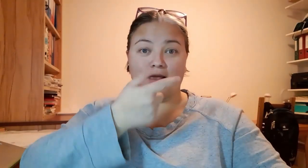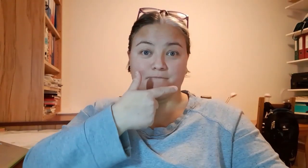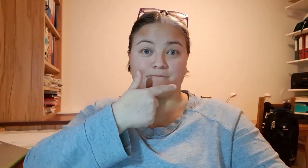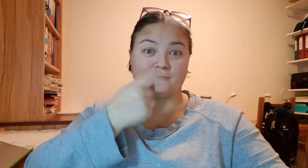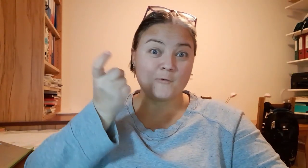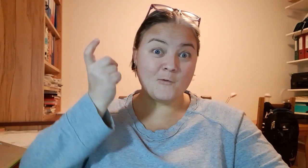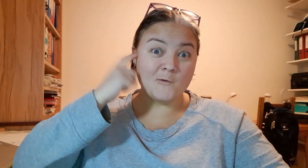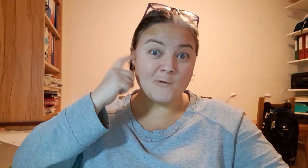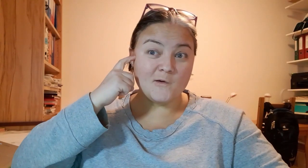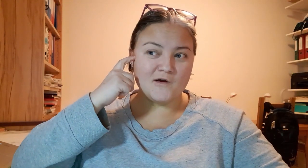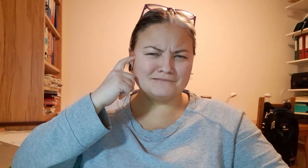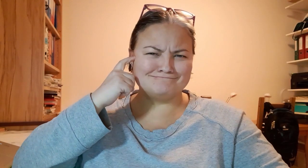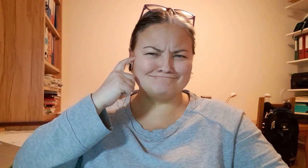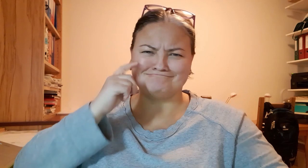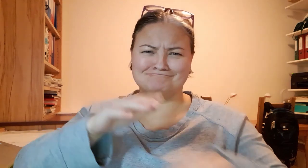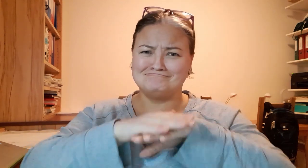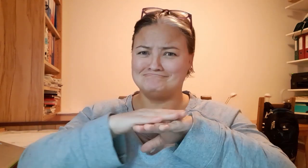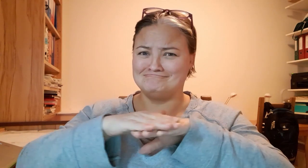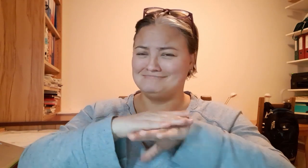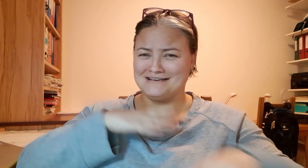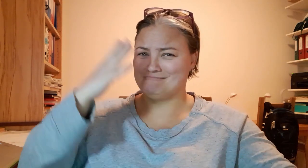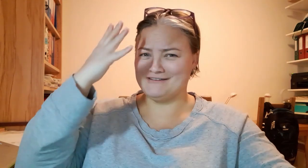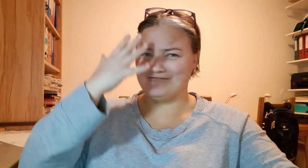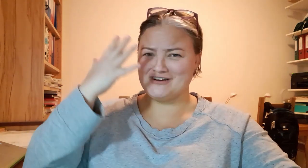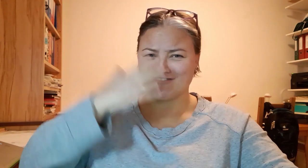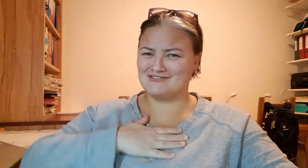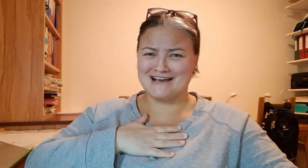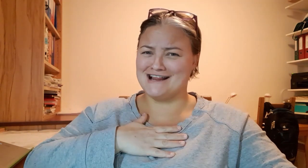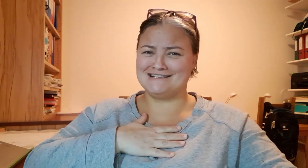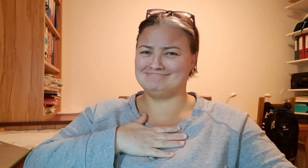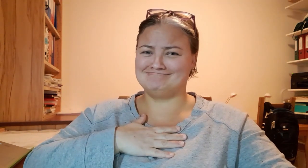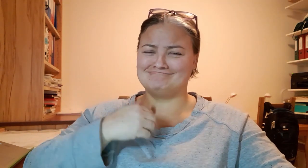Swollowing a pill and become a hearing person.... Sorry ... I can´t even imagine it.